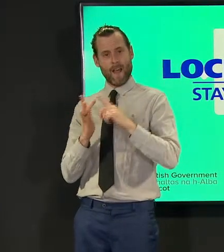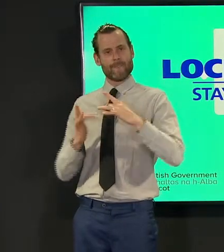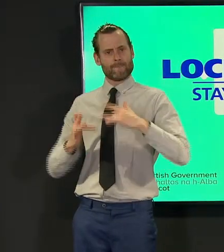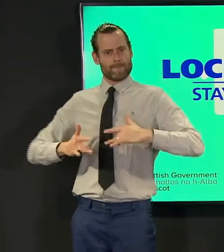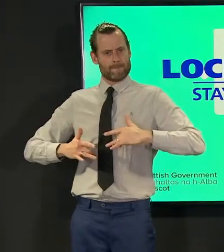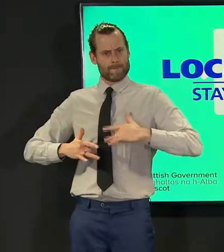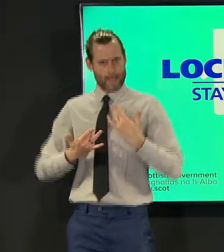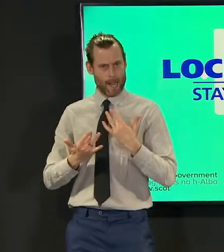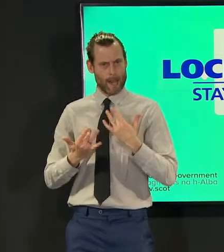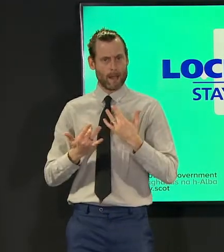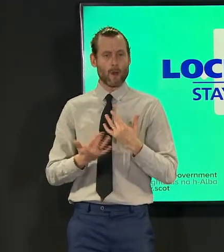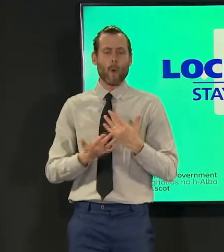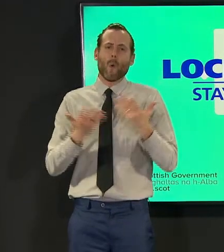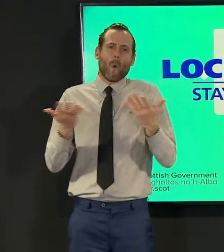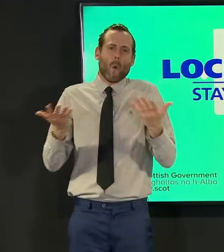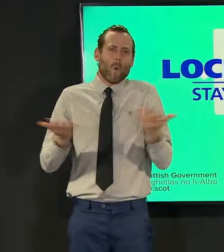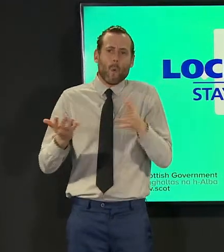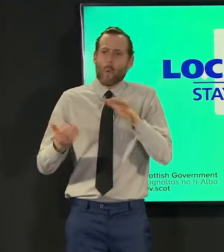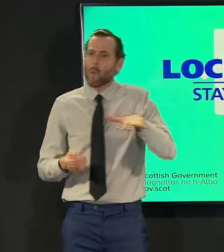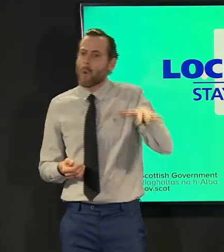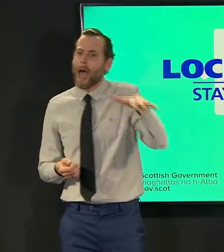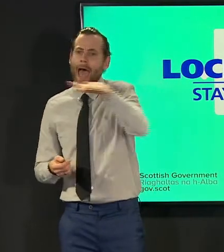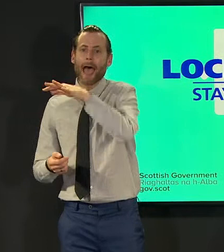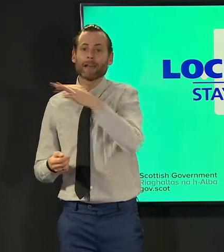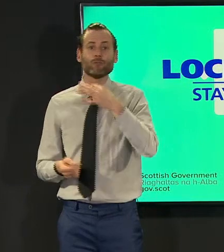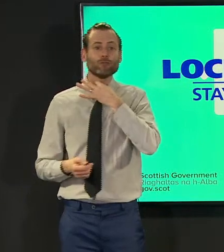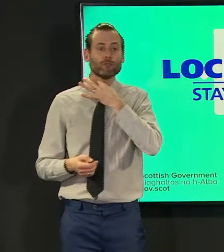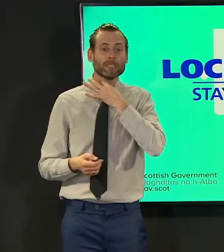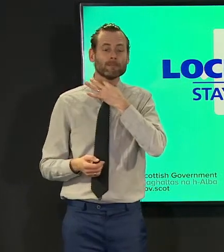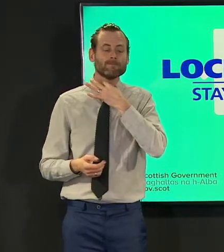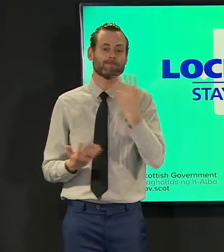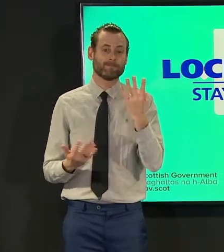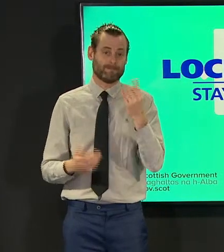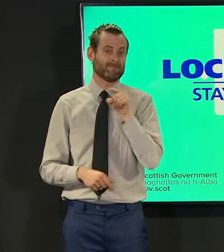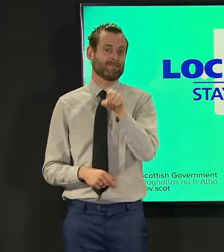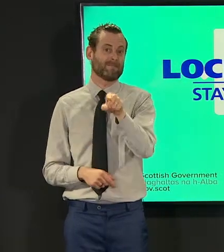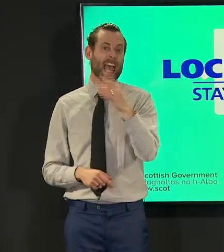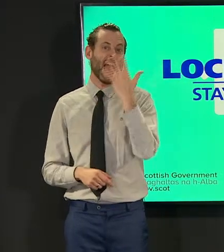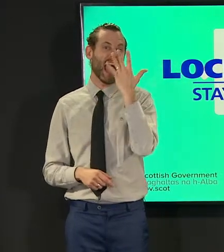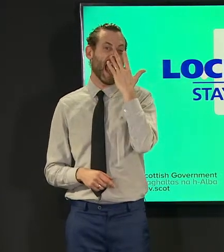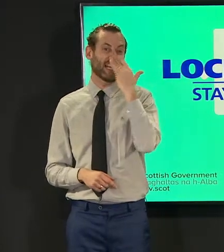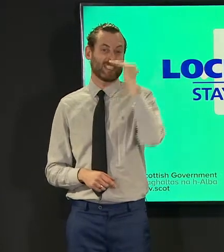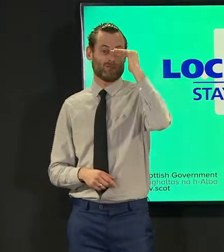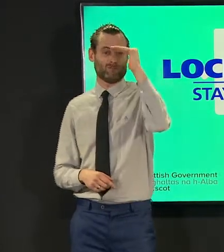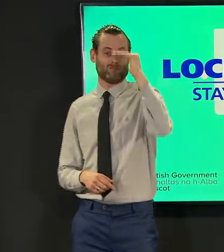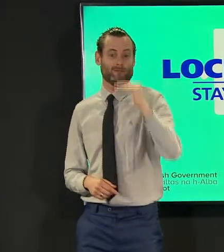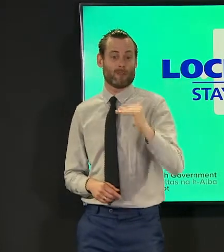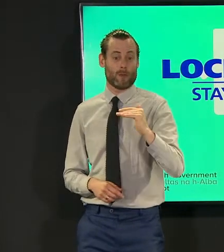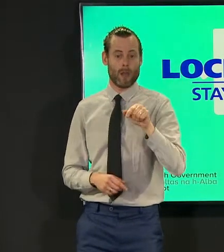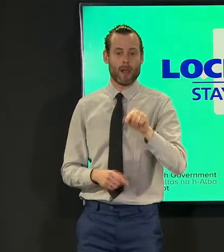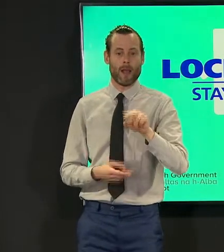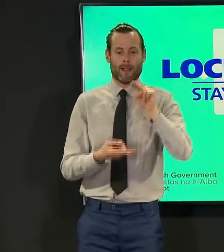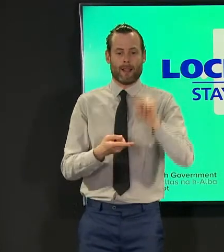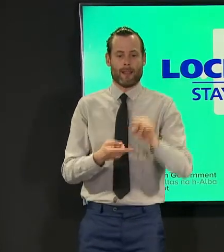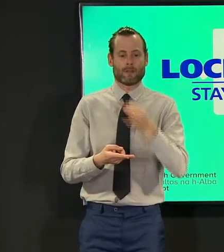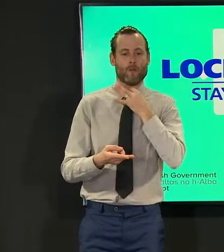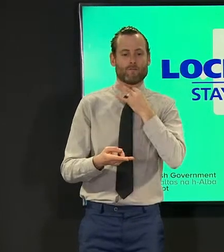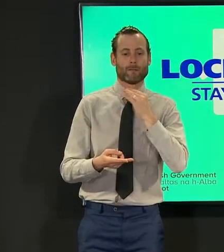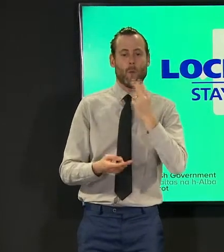greatest risk factor lies and it lies on age it doesn't lie on the basis of where you work but on